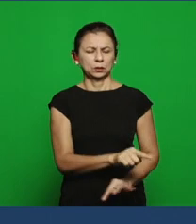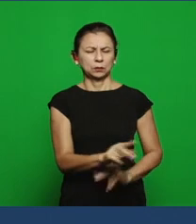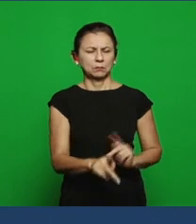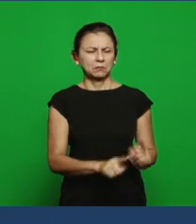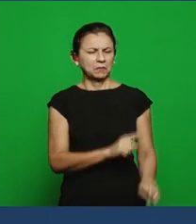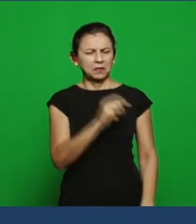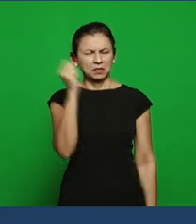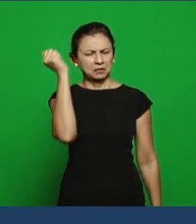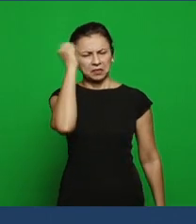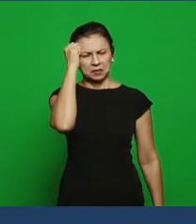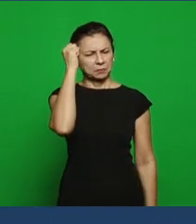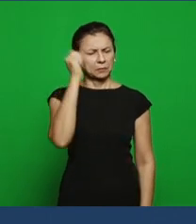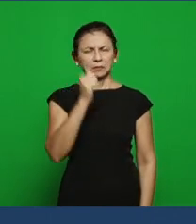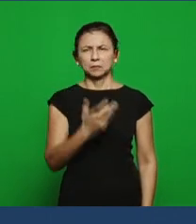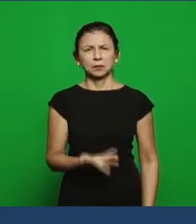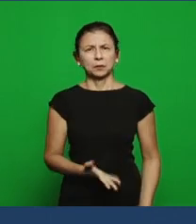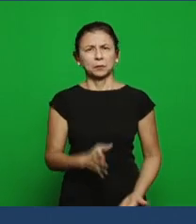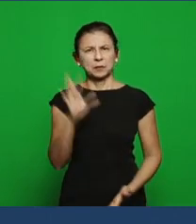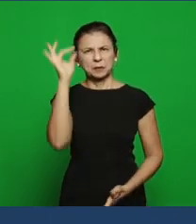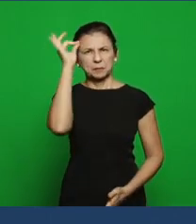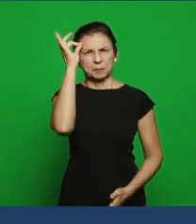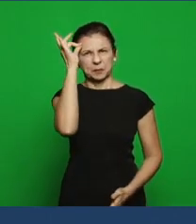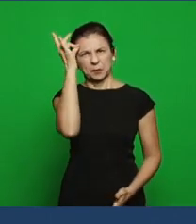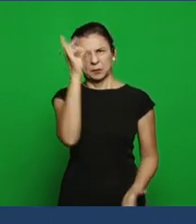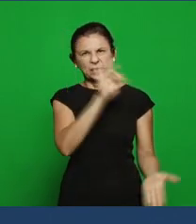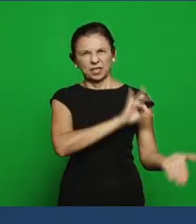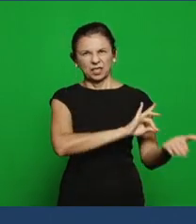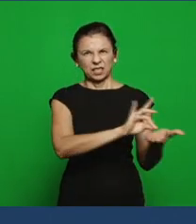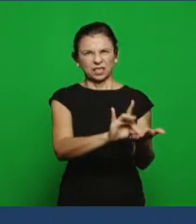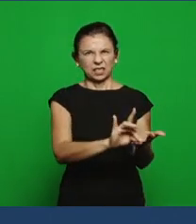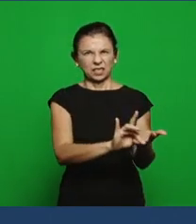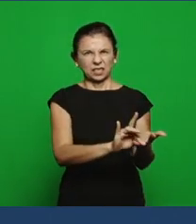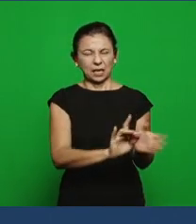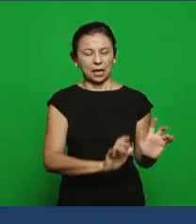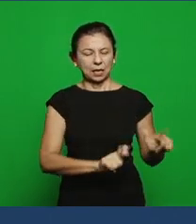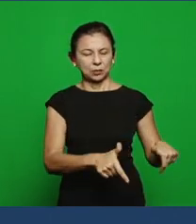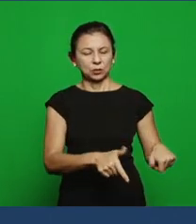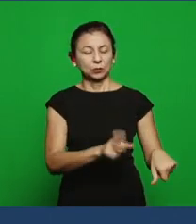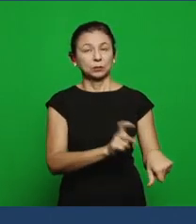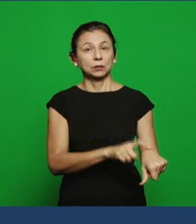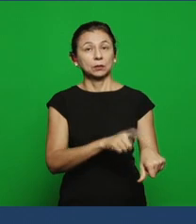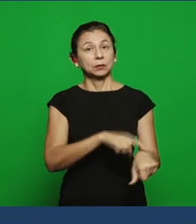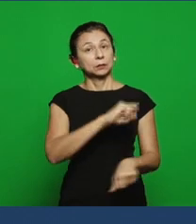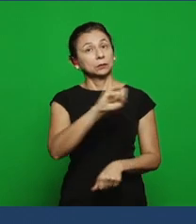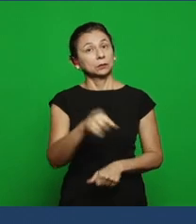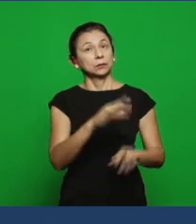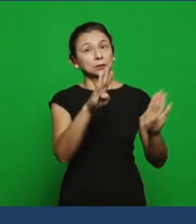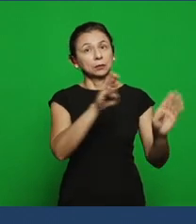the spirit of evil that operated at the time of Jezebel and that brought to Israel in days